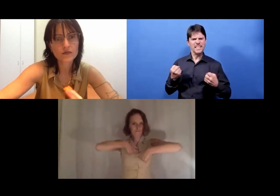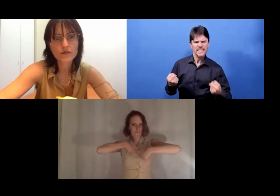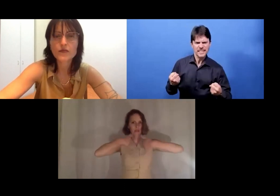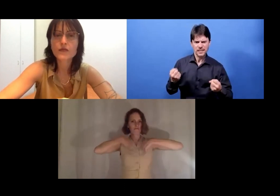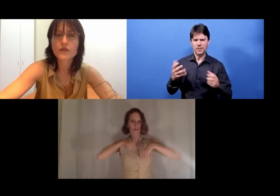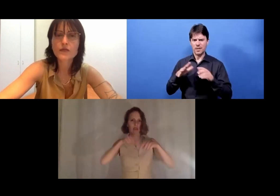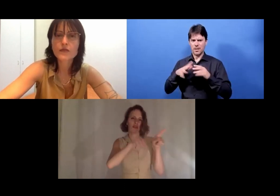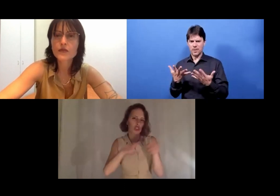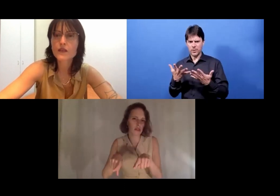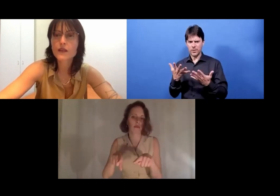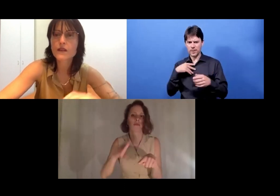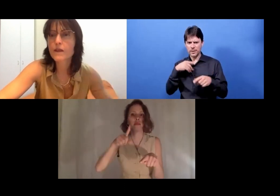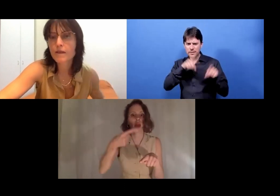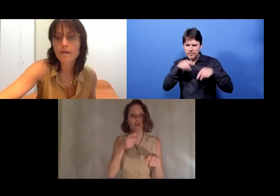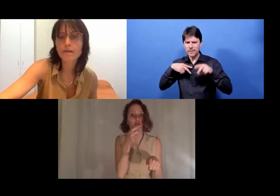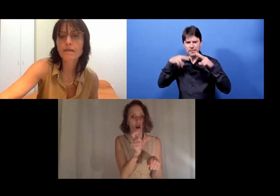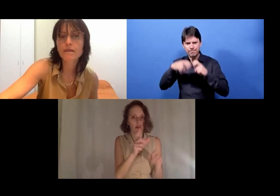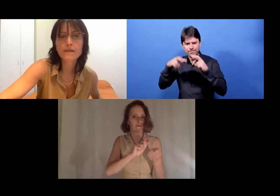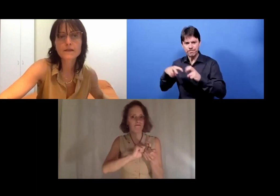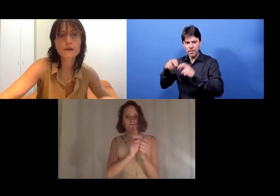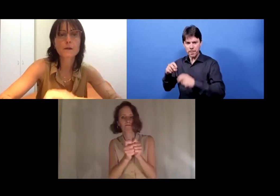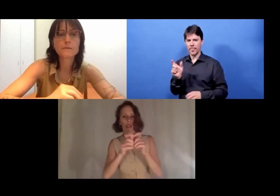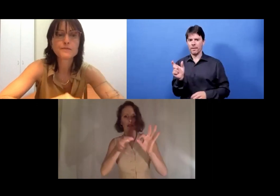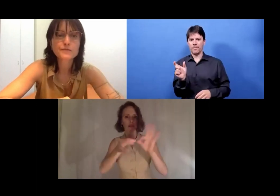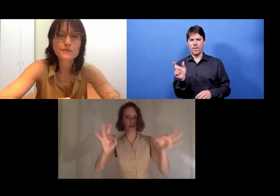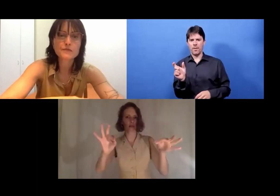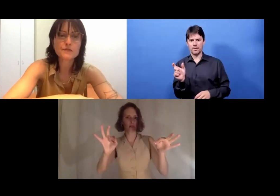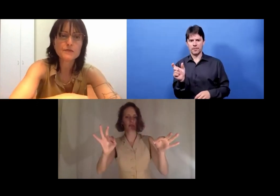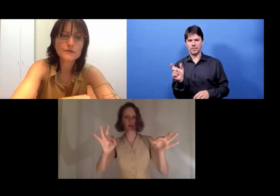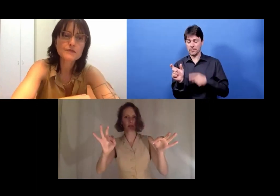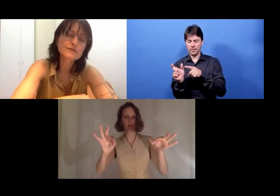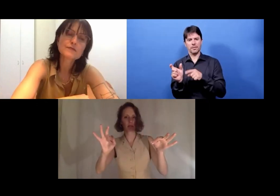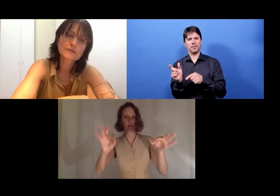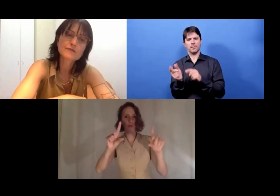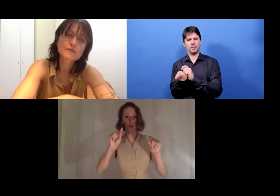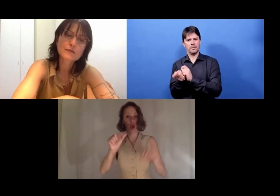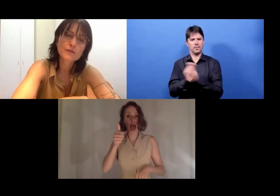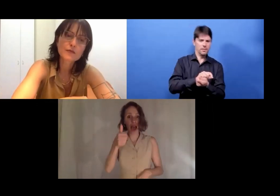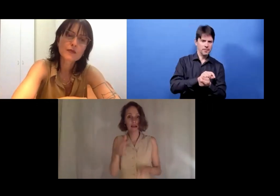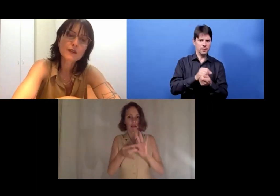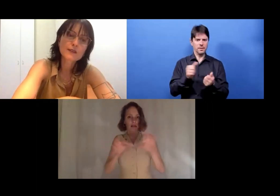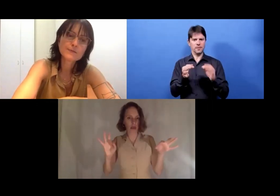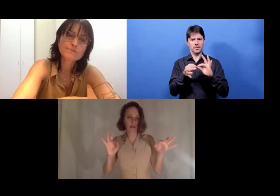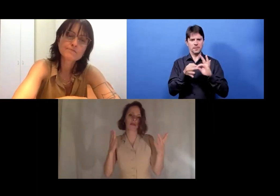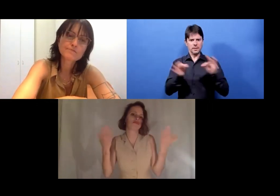And we're starting to discover that. And we were starting to use phrases building into sentences.